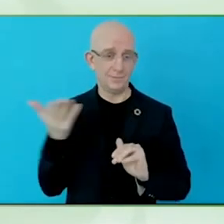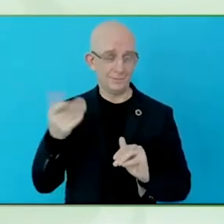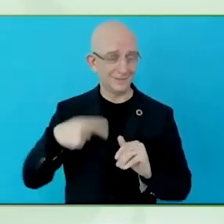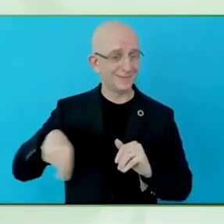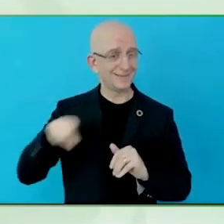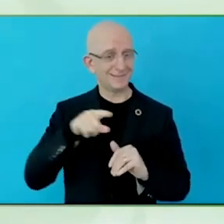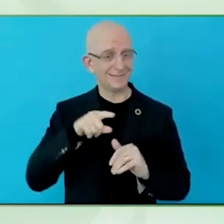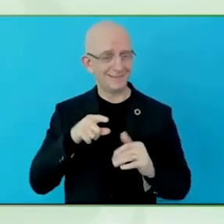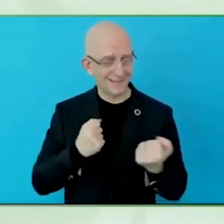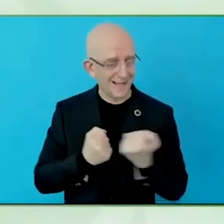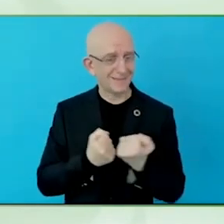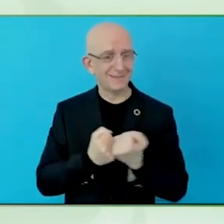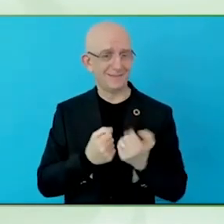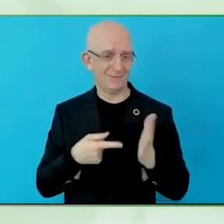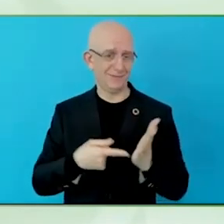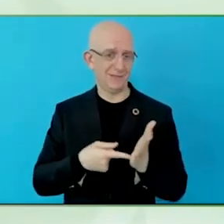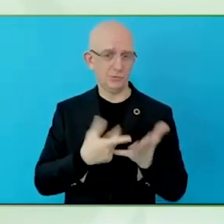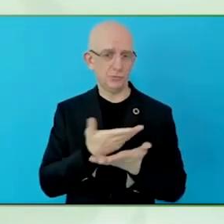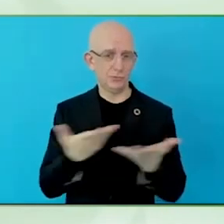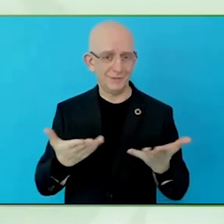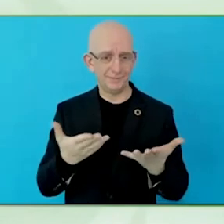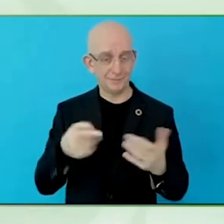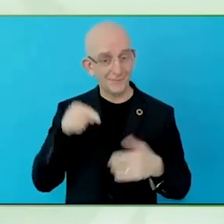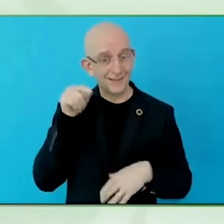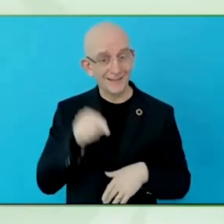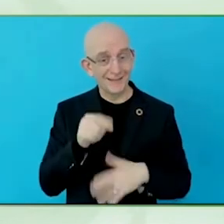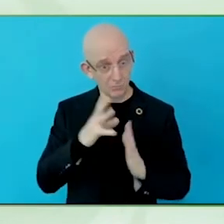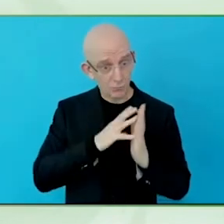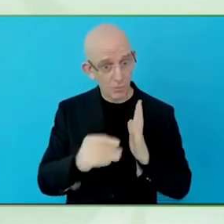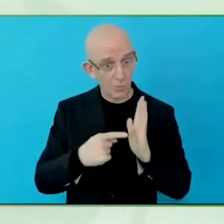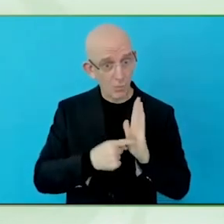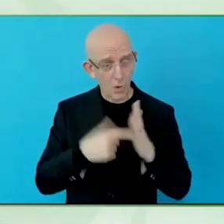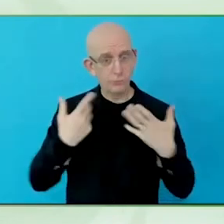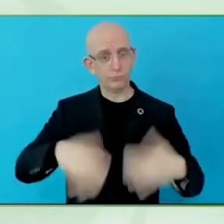what are the priorities and what are the actions to take across different sectors.